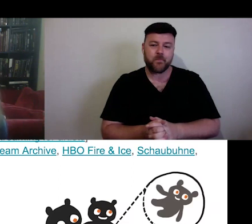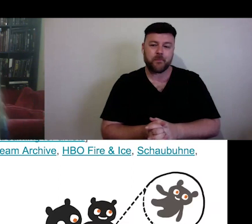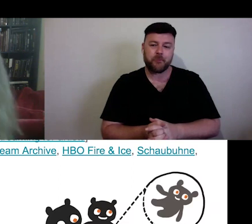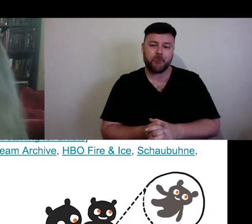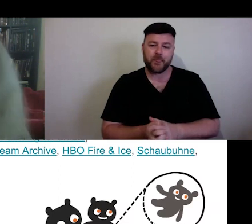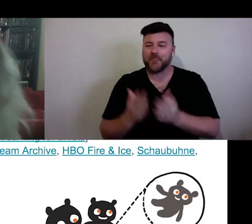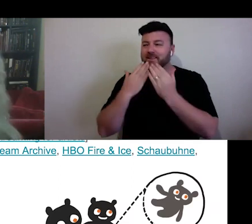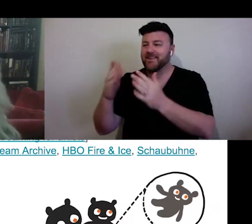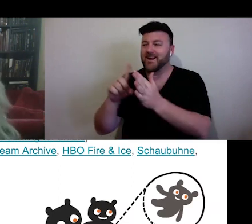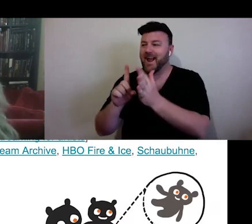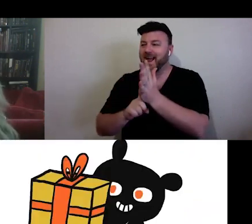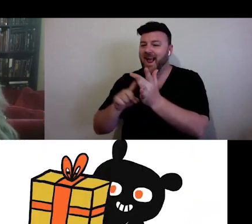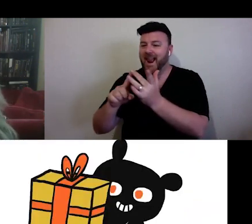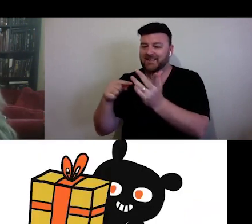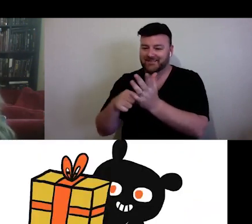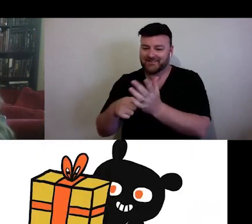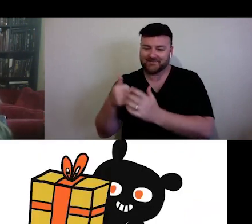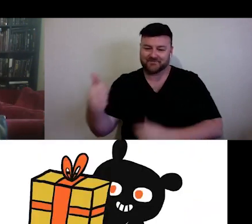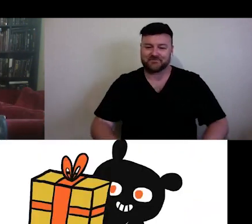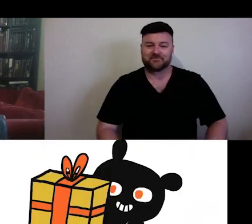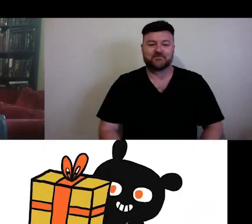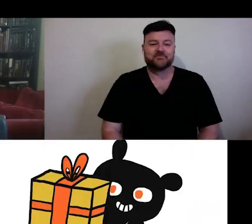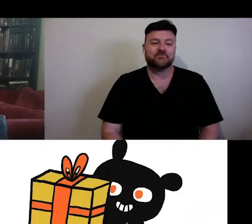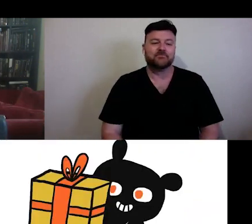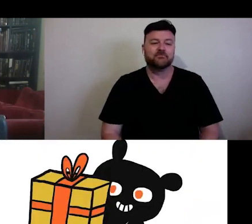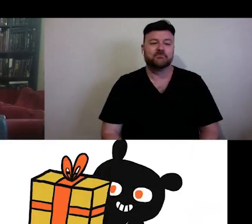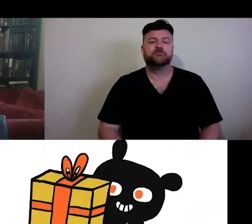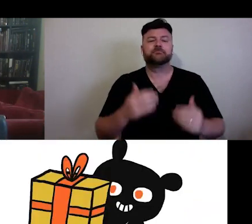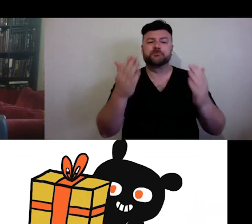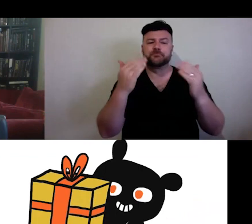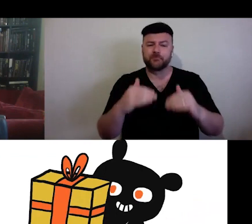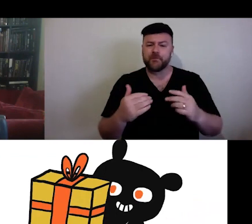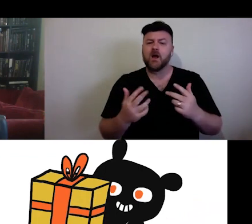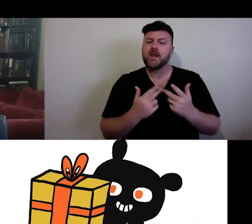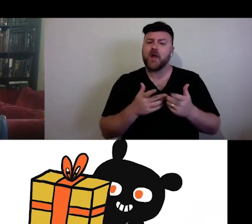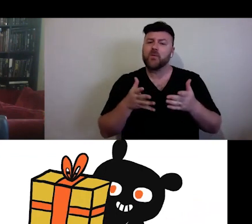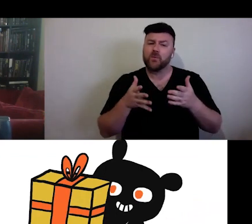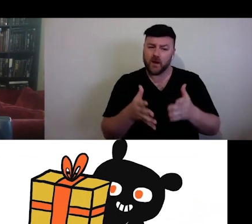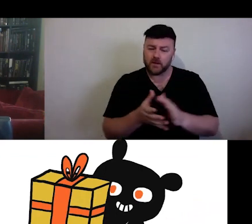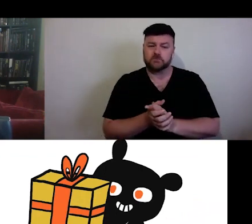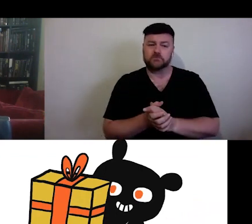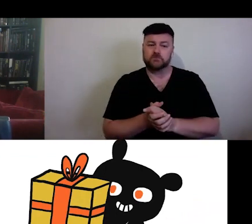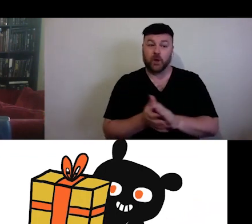(LAUGHS OK. Another approach is new works. Adaptation of